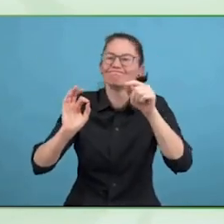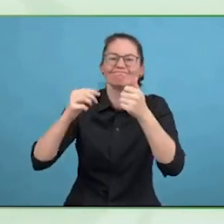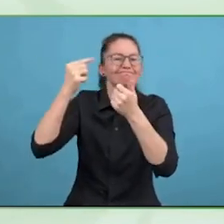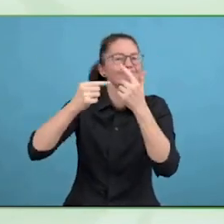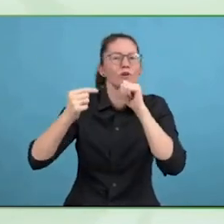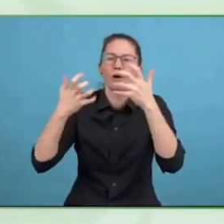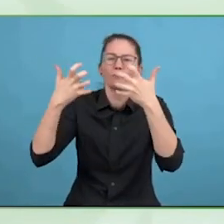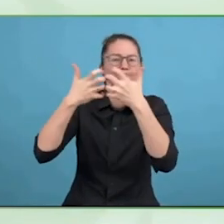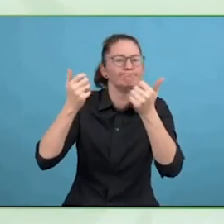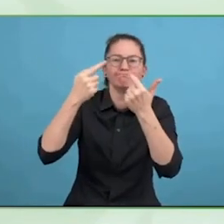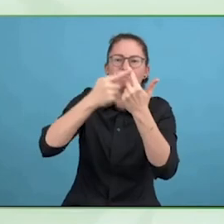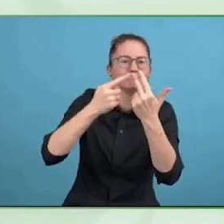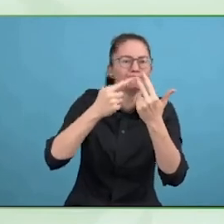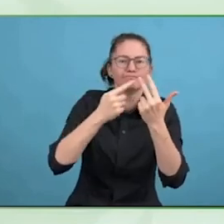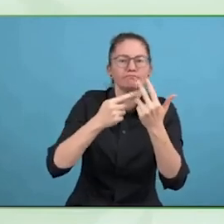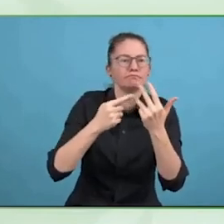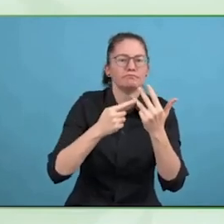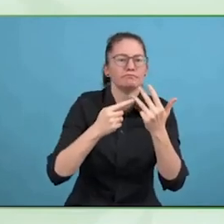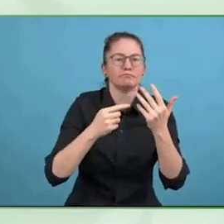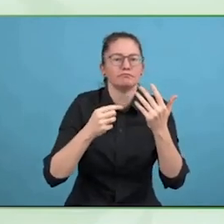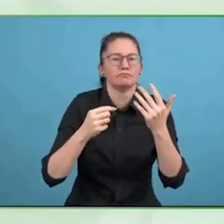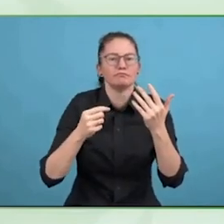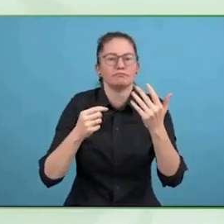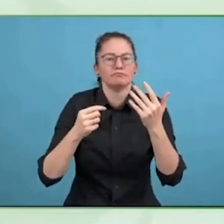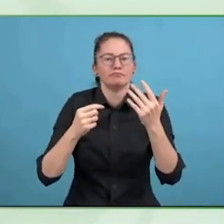What I am really trying to get at is without pretending the 47